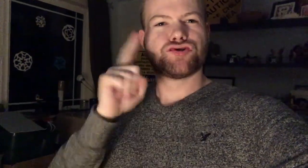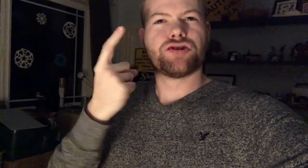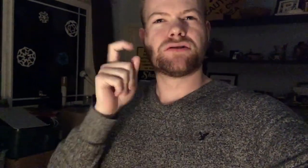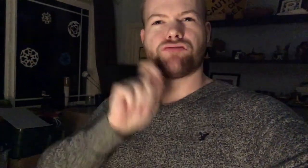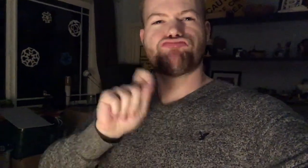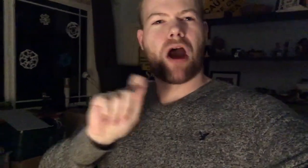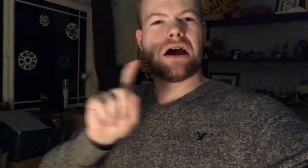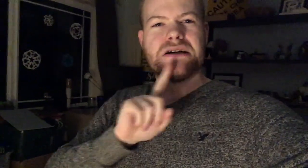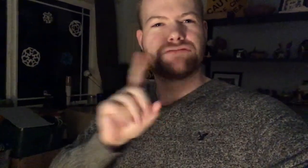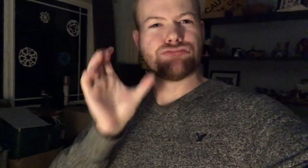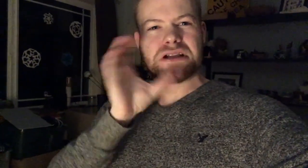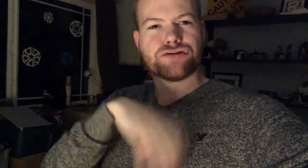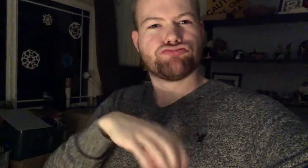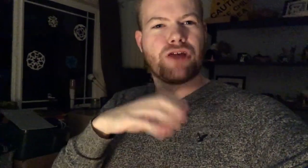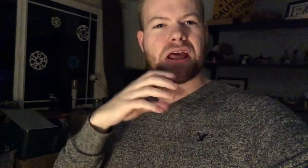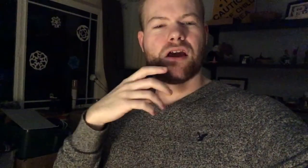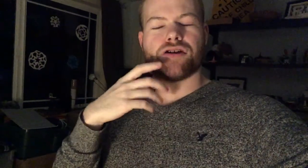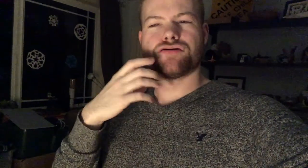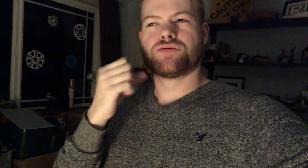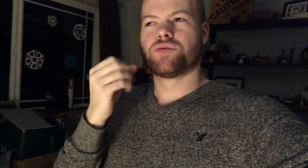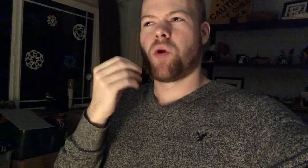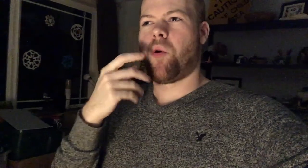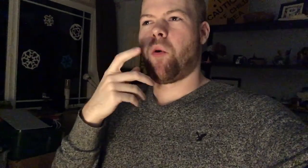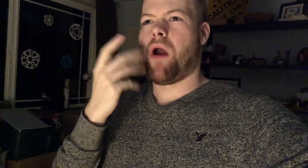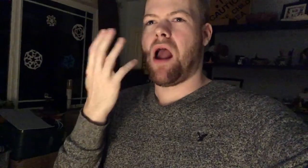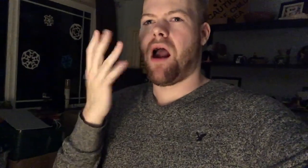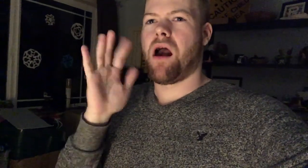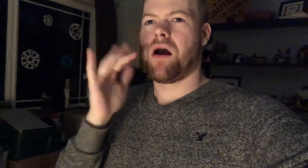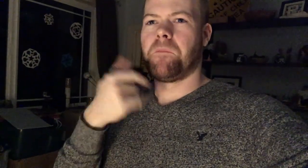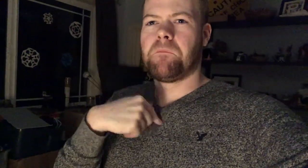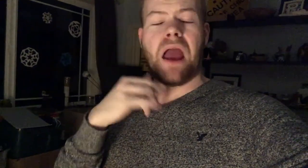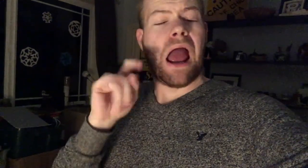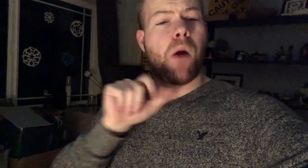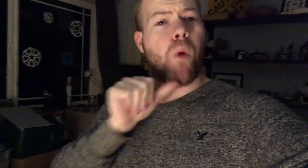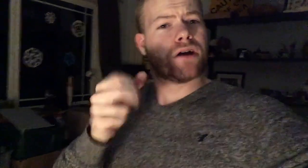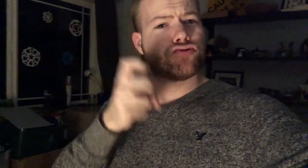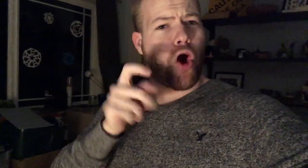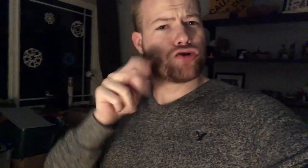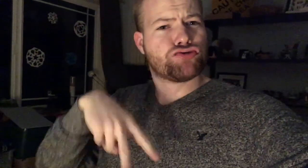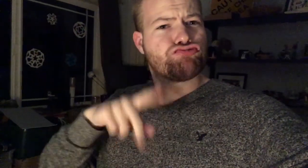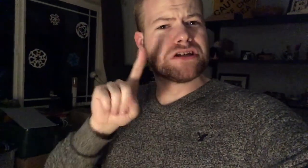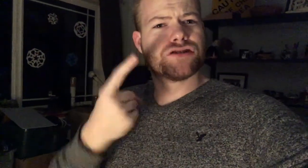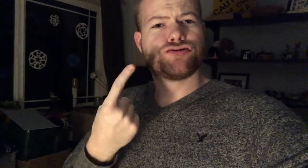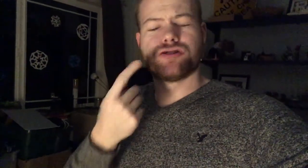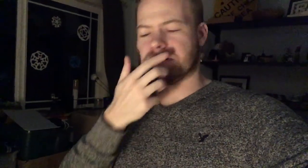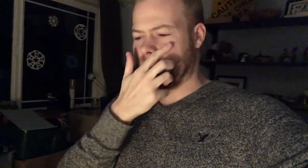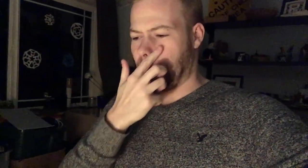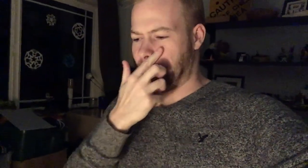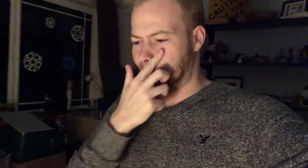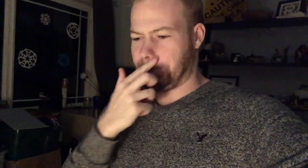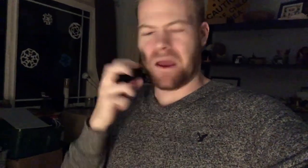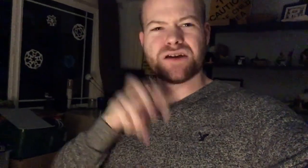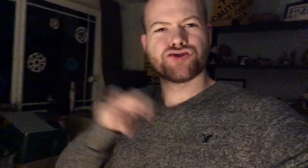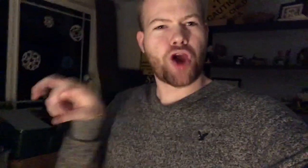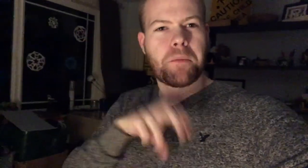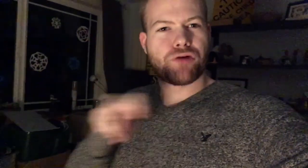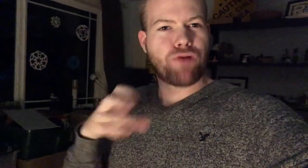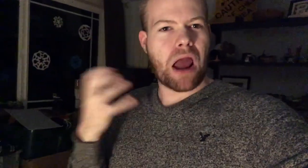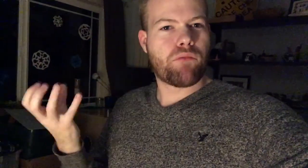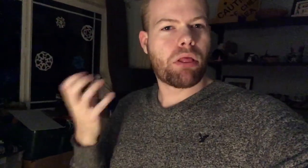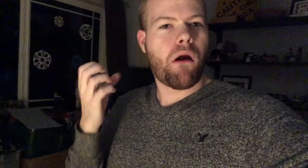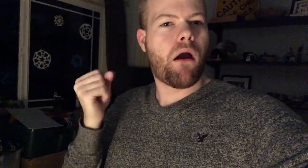Just, the writing is really strange, so. It wasn't hard to read, just that it jumped around a lot.